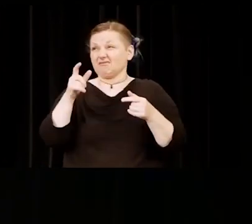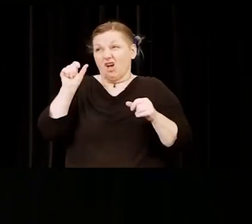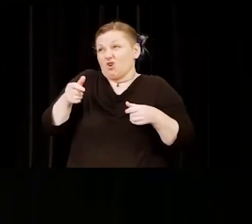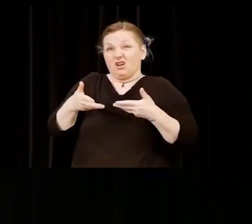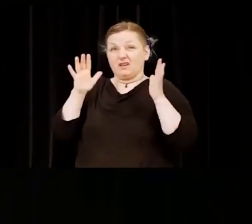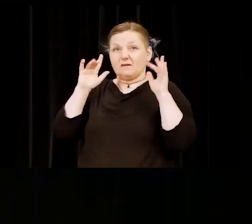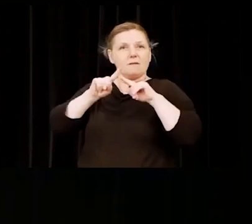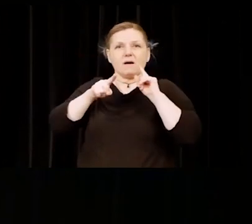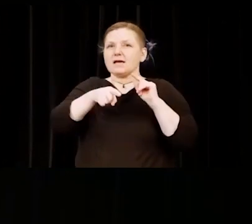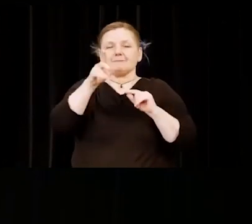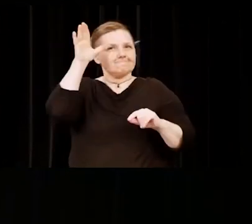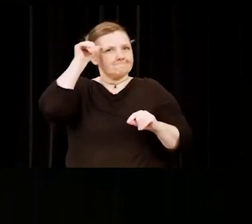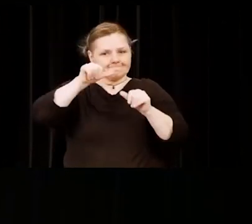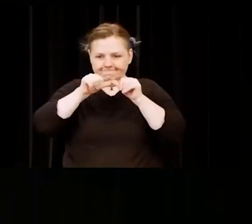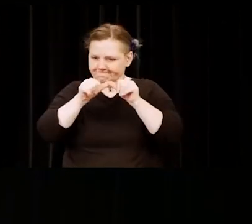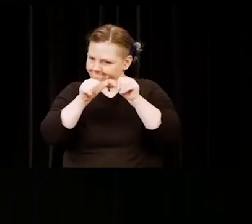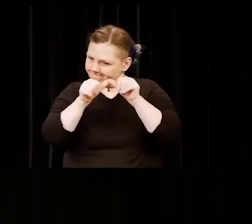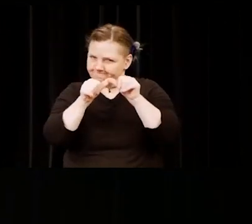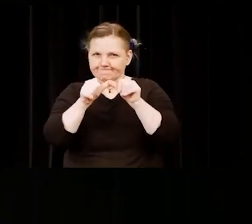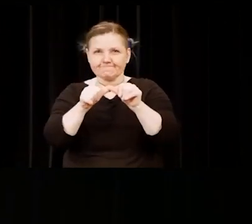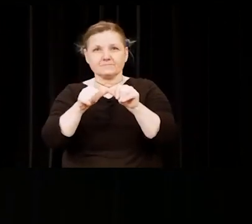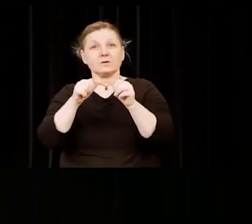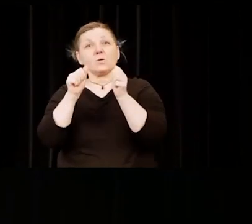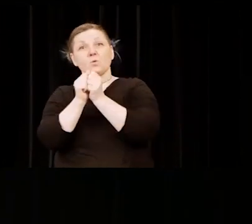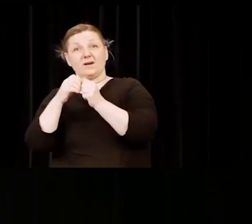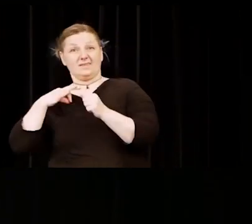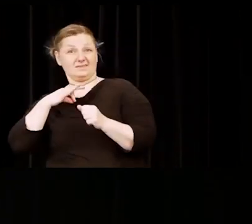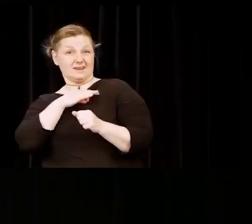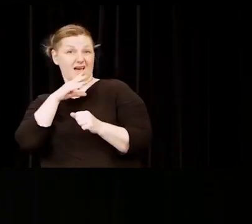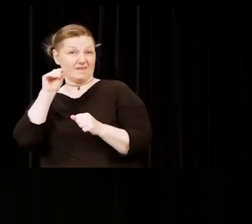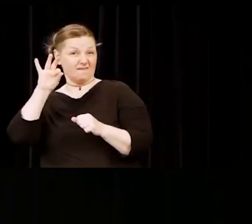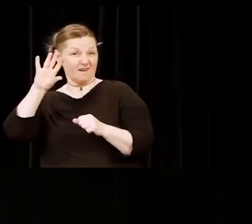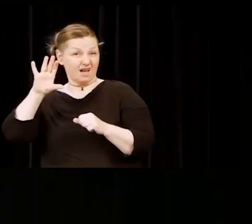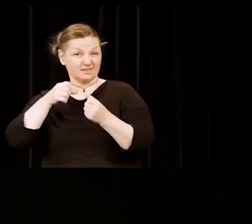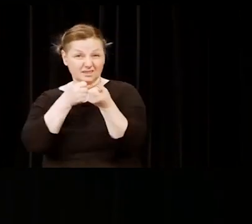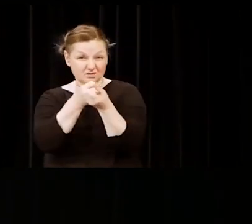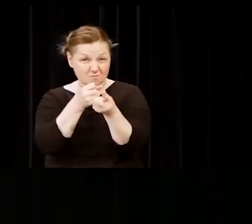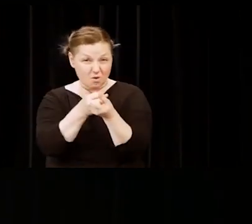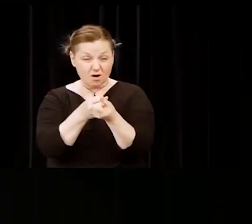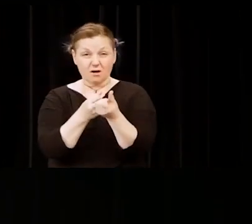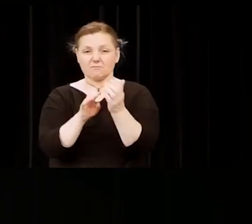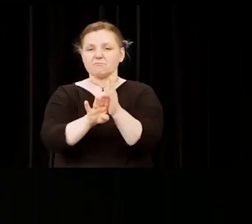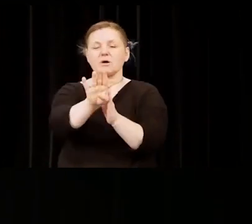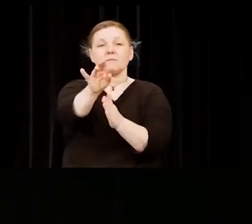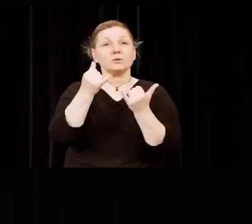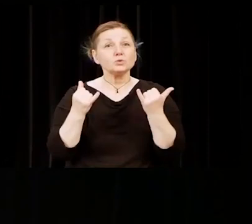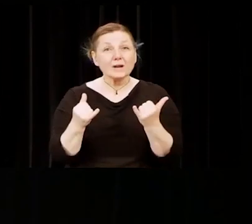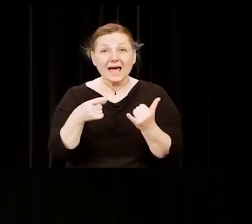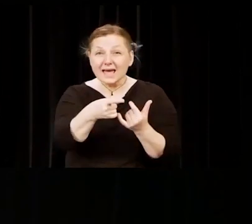faculty and staff. Today, he's the lead engineer on NASA's Rover mission to Mars.